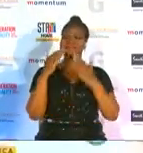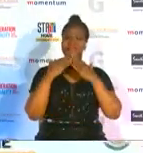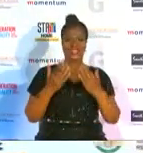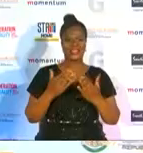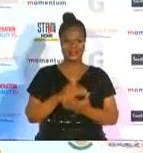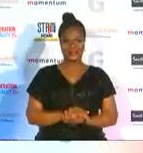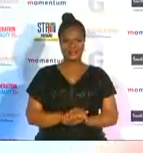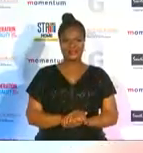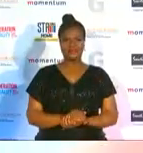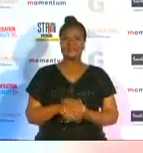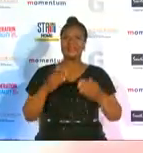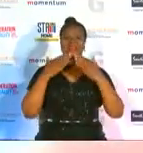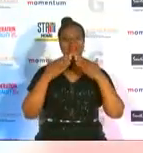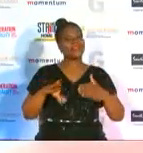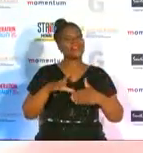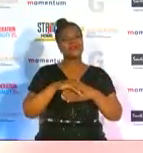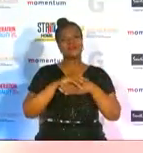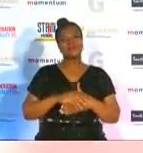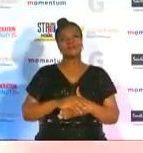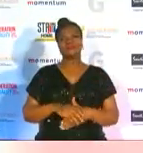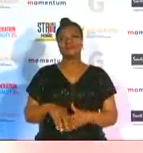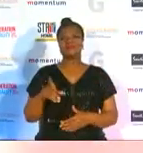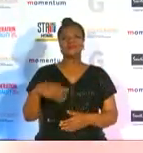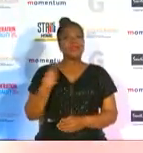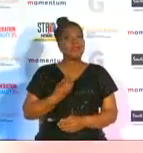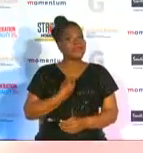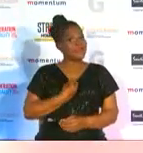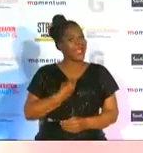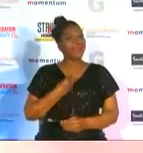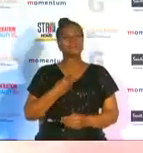thank you so much caitlyn i mean she is the youngest recipient for tonight